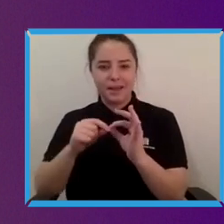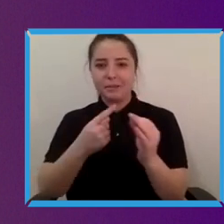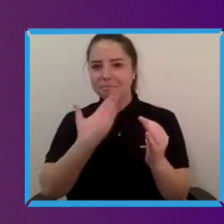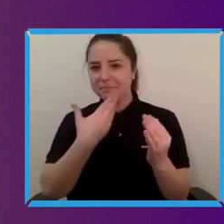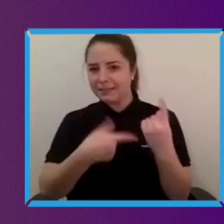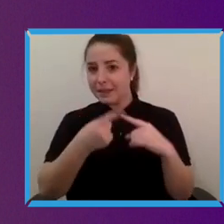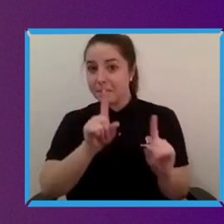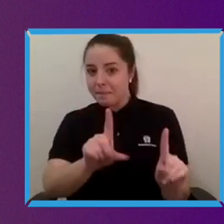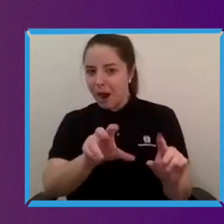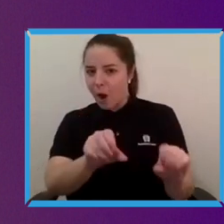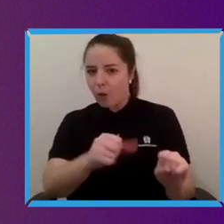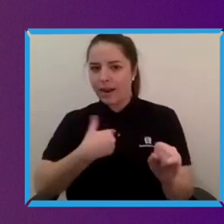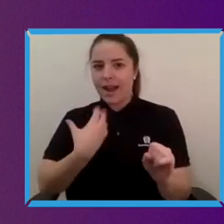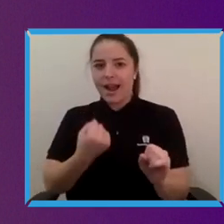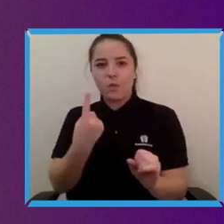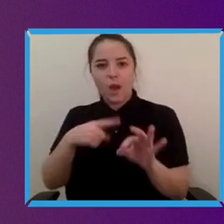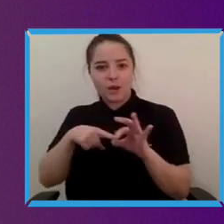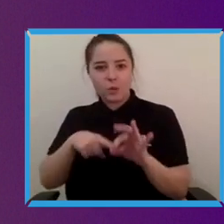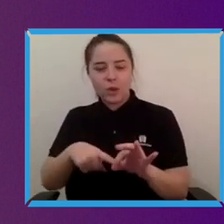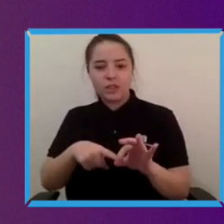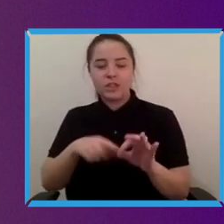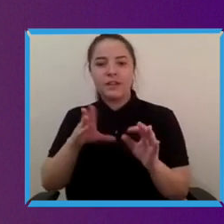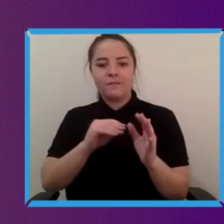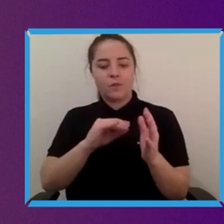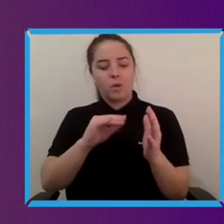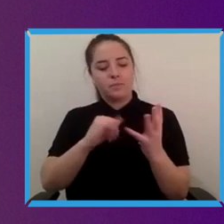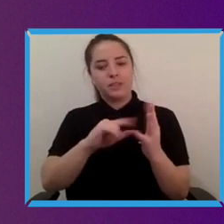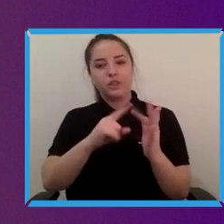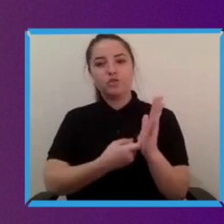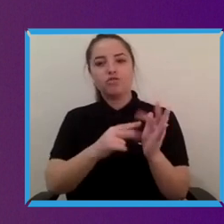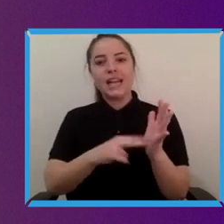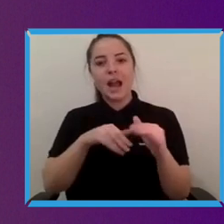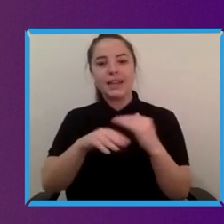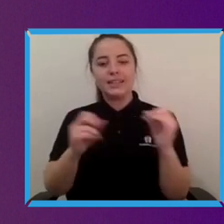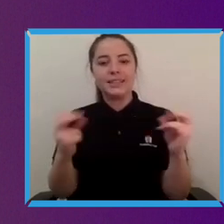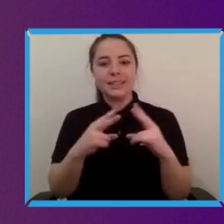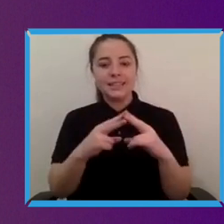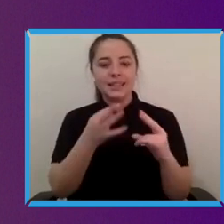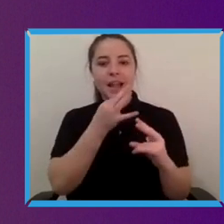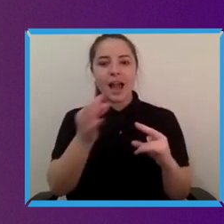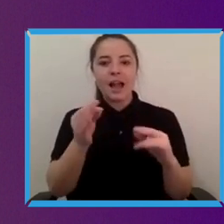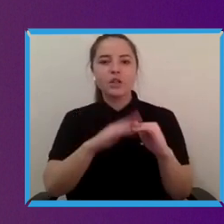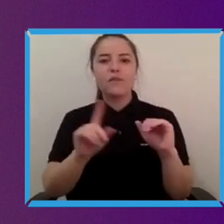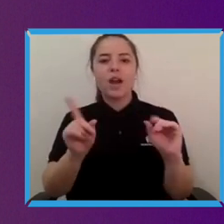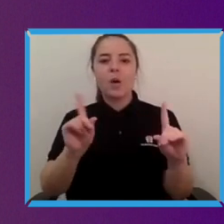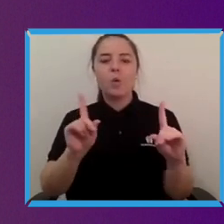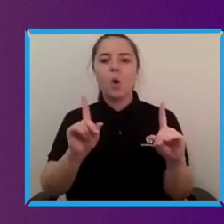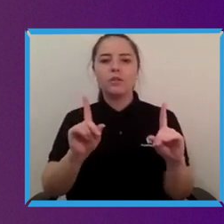She'd like to know kind of what are the diverse skills and experiences that have allowed you to achieve greater success